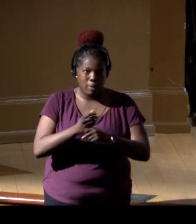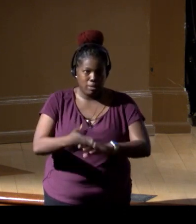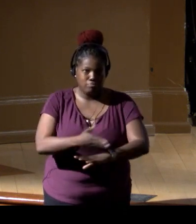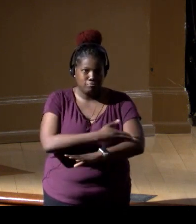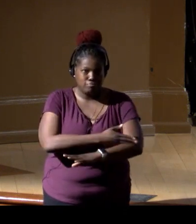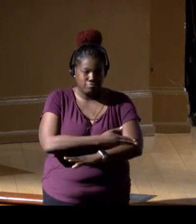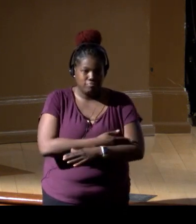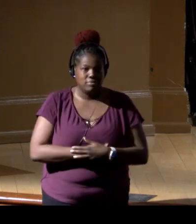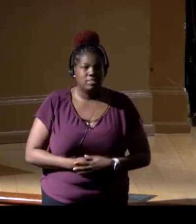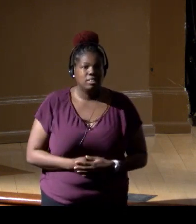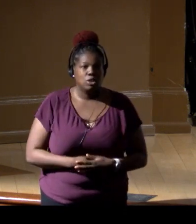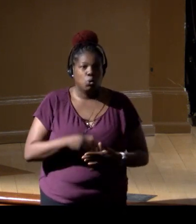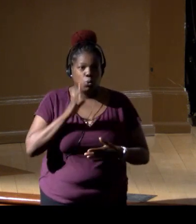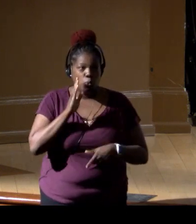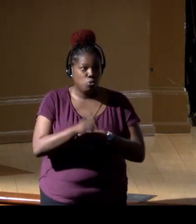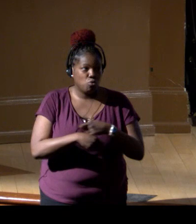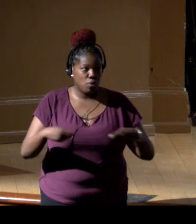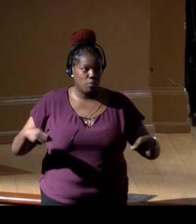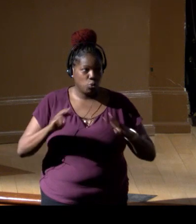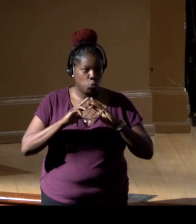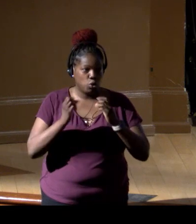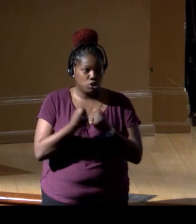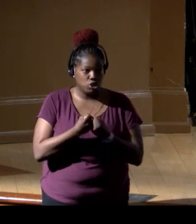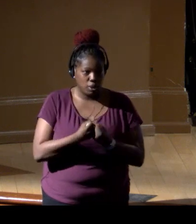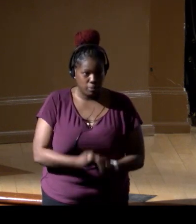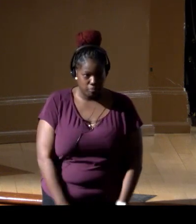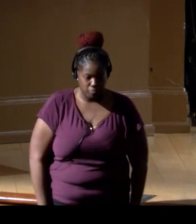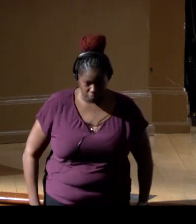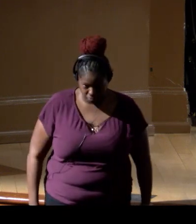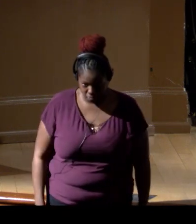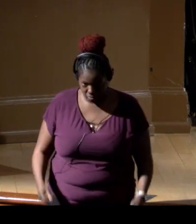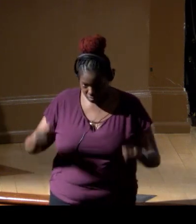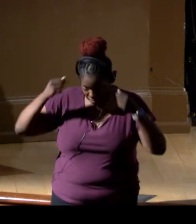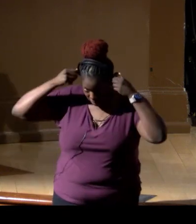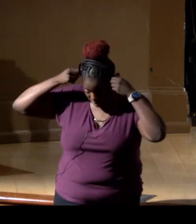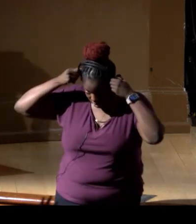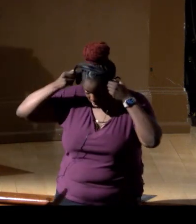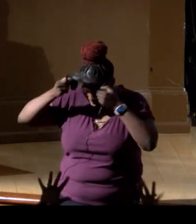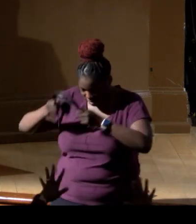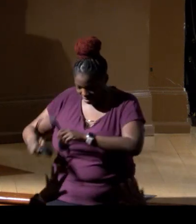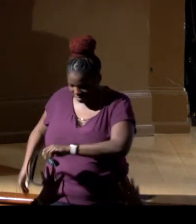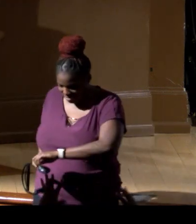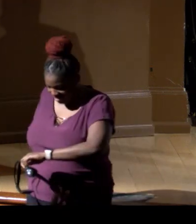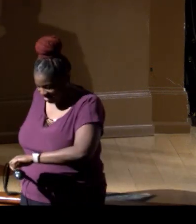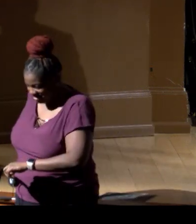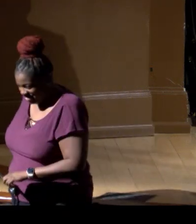and with this, we will close the workshop. (audience applauding)